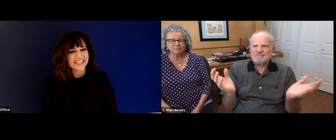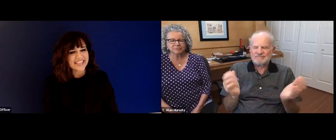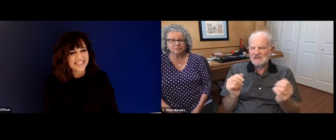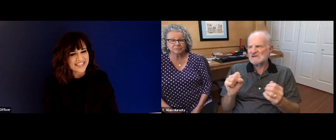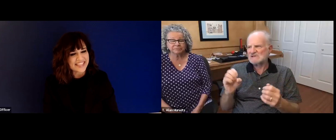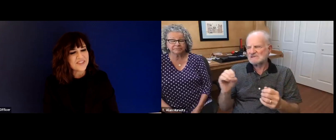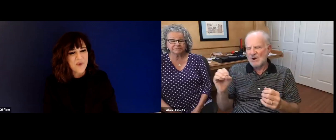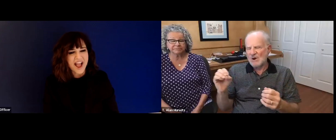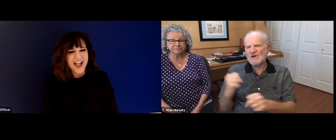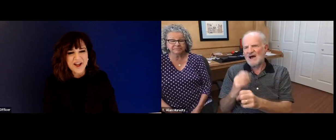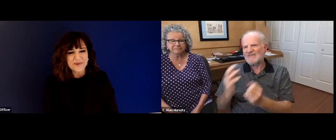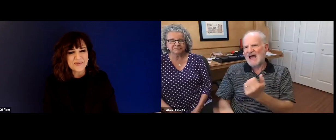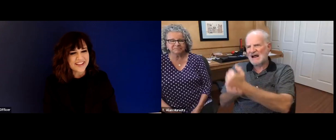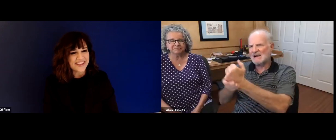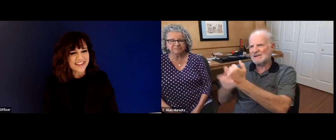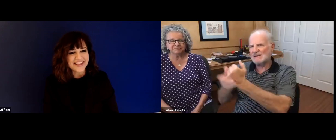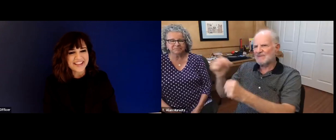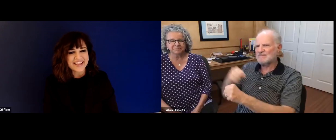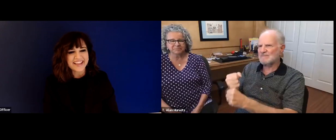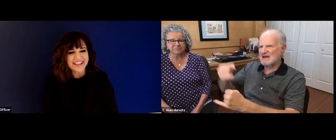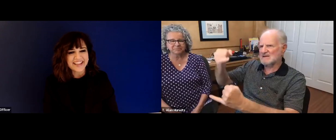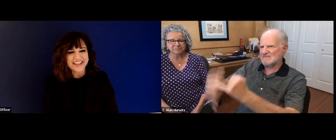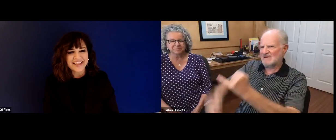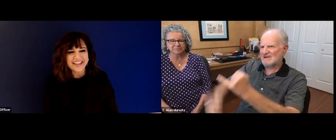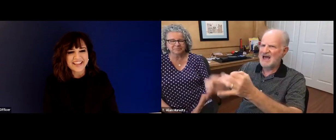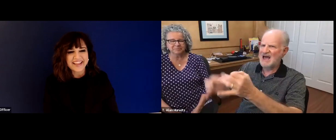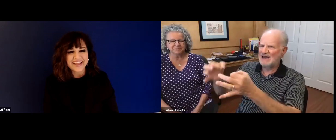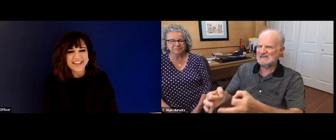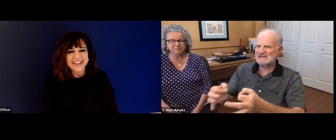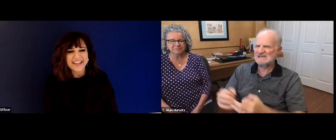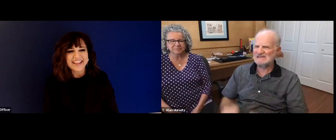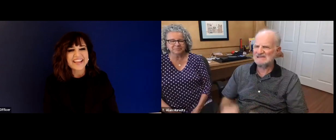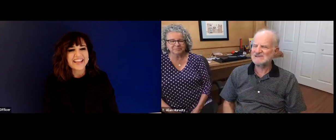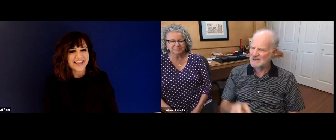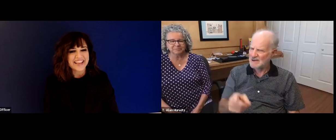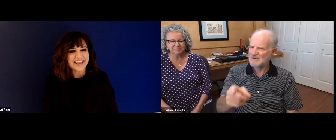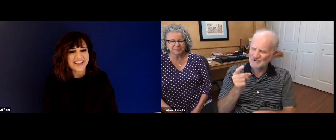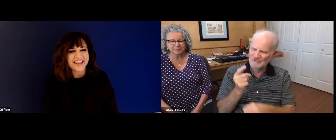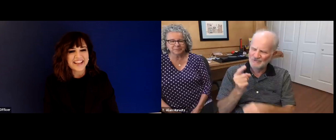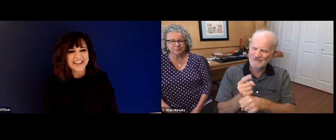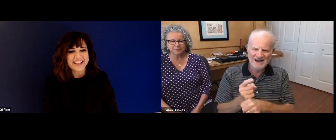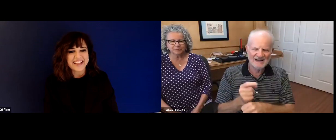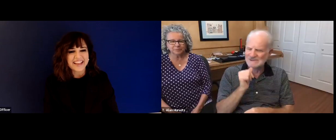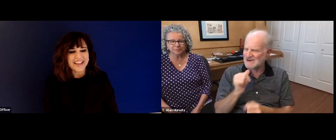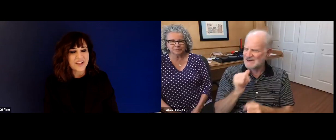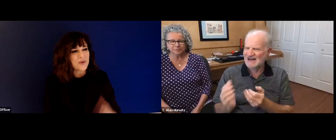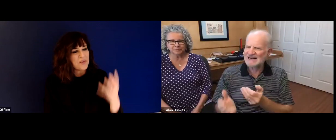Bell family had never contributed money, and neither